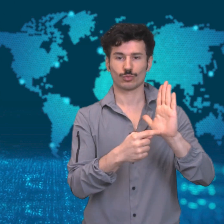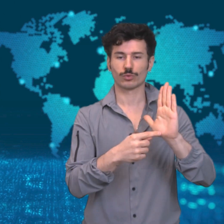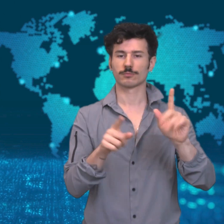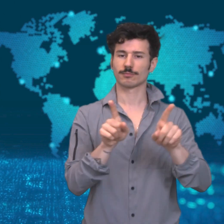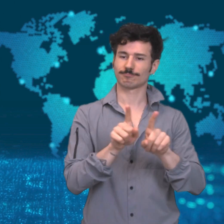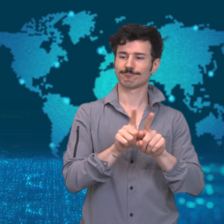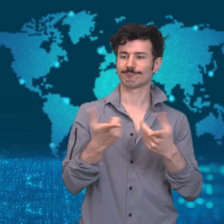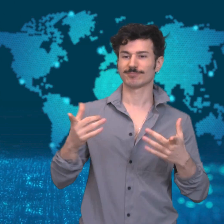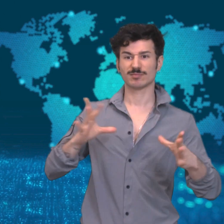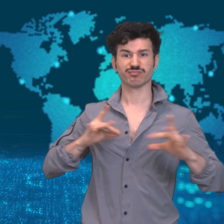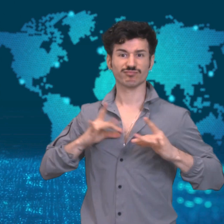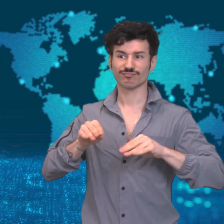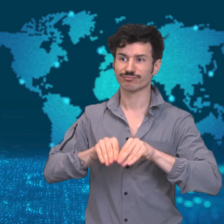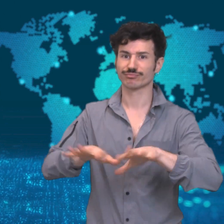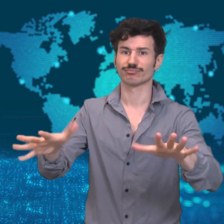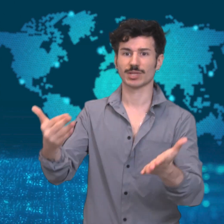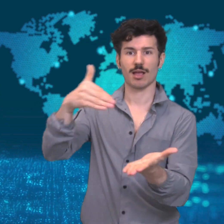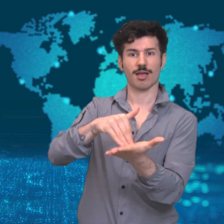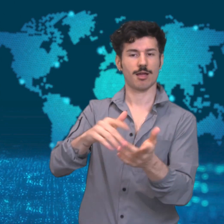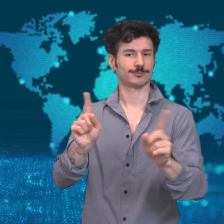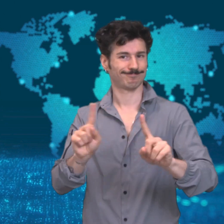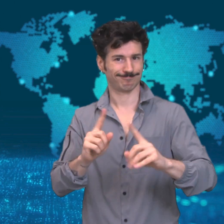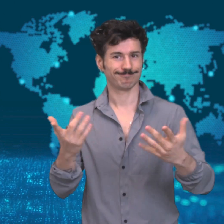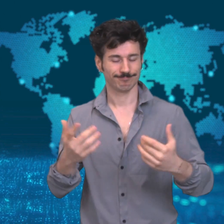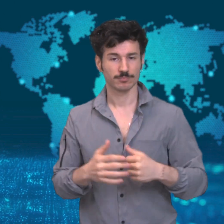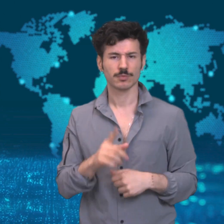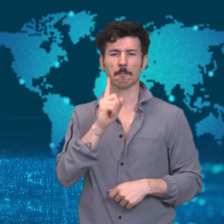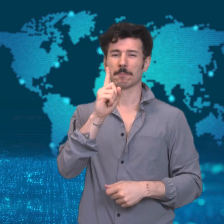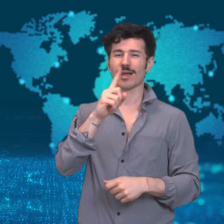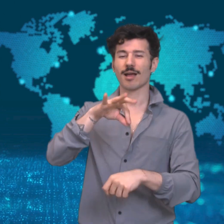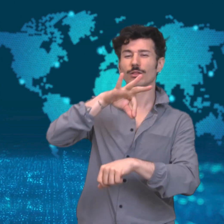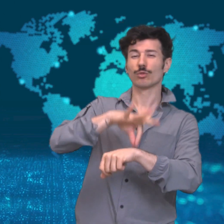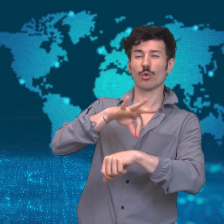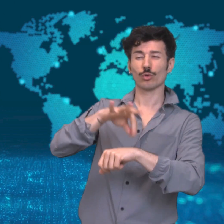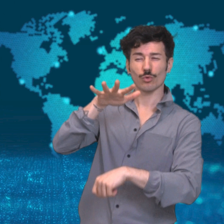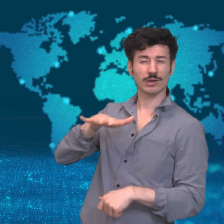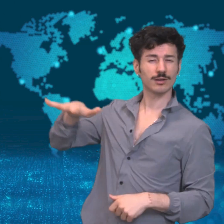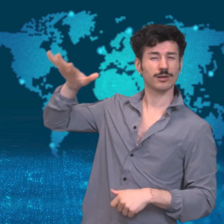the US states to prevent spreading the virus while